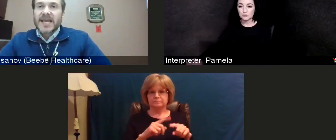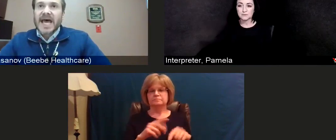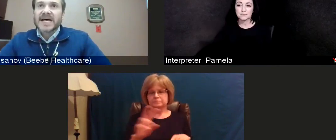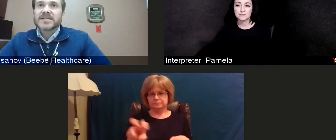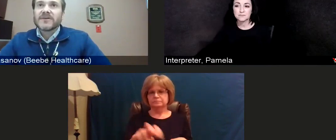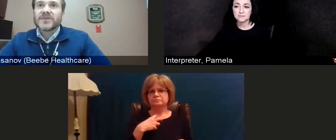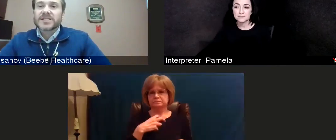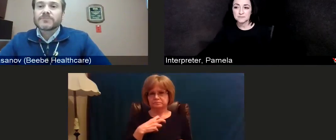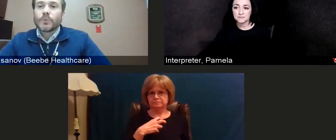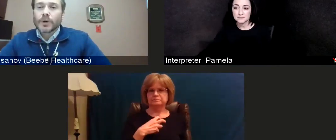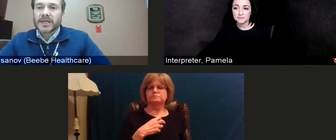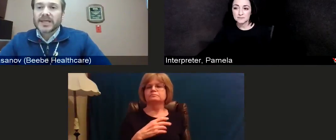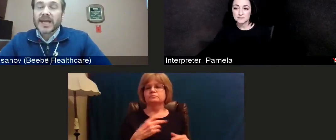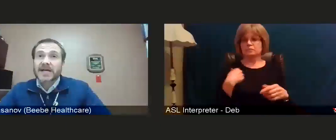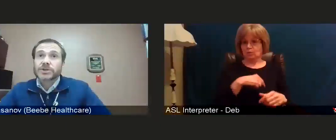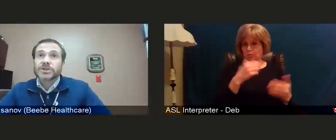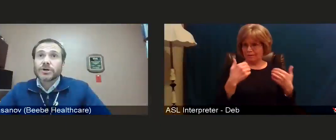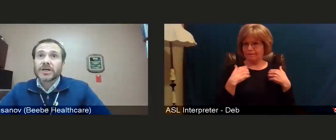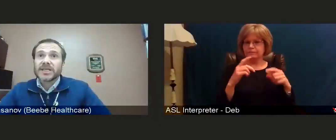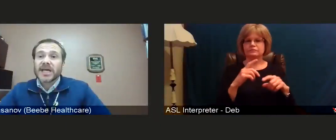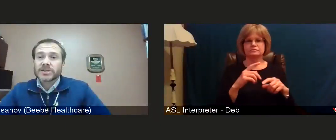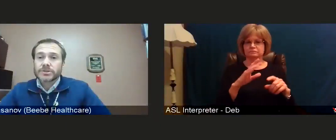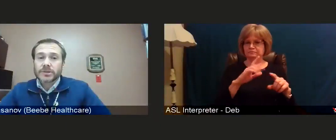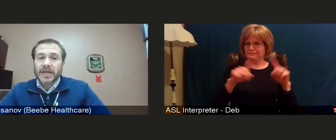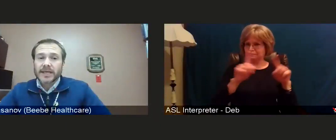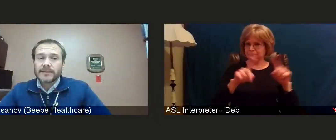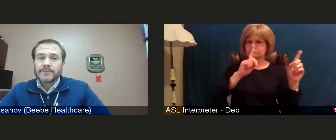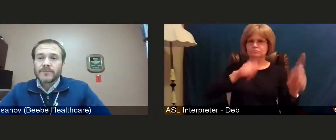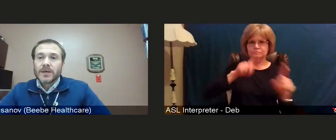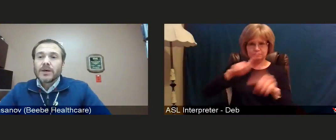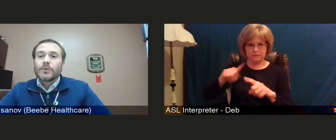and as of this morning, and actually starting yesterday